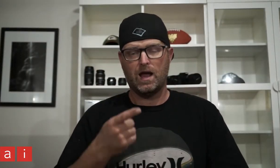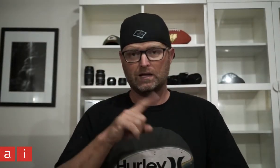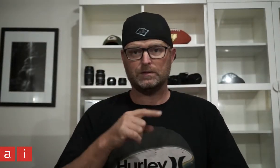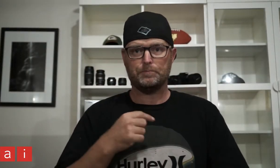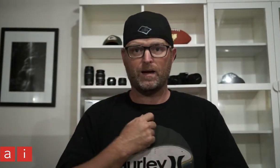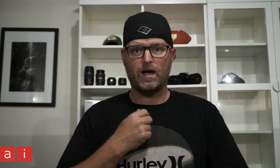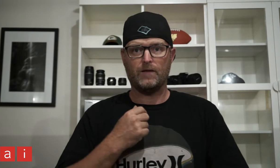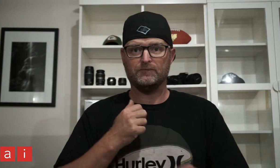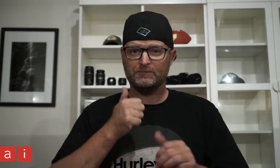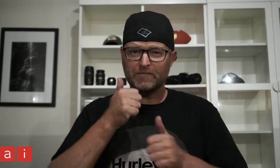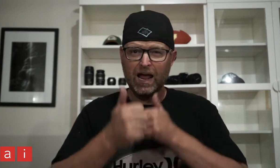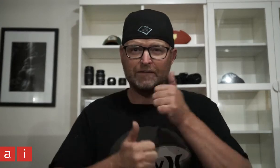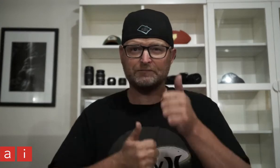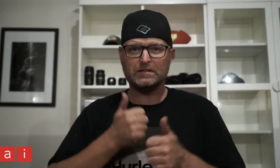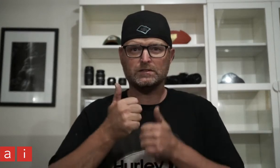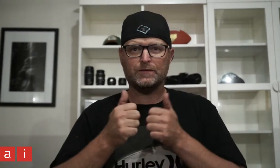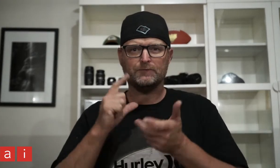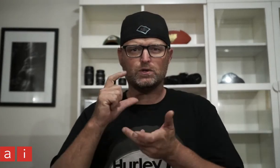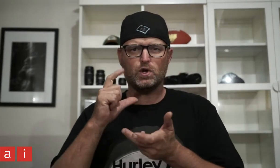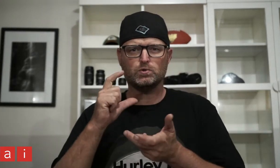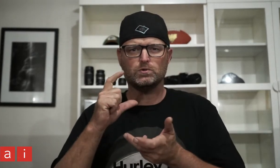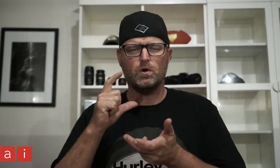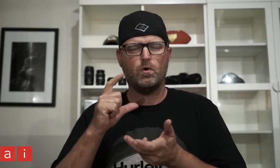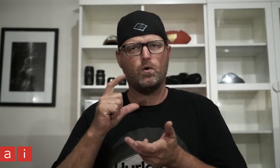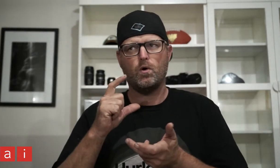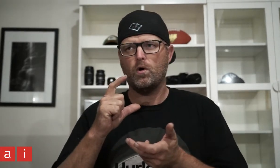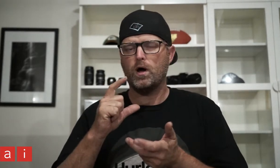My favourite photo